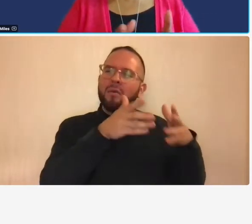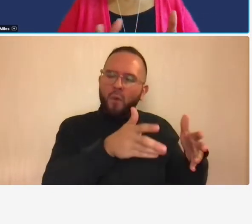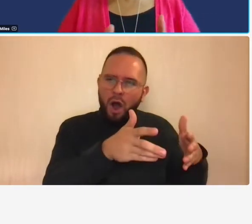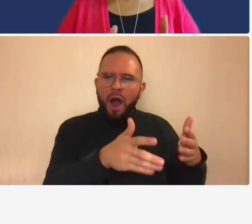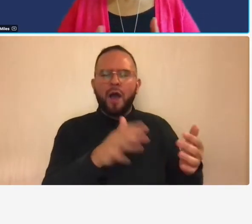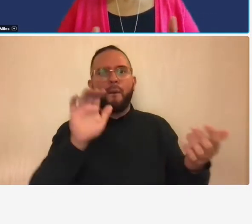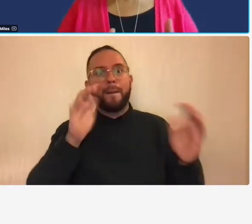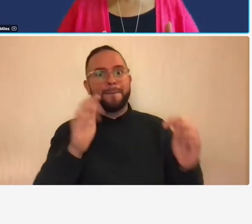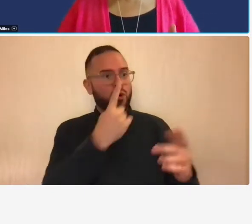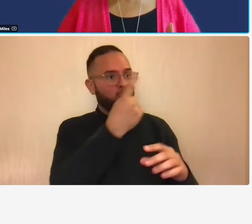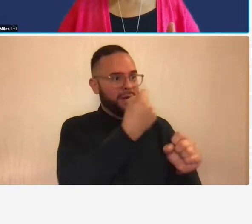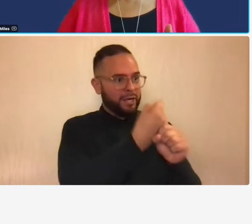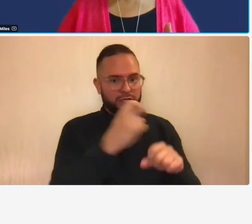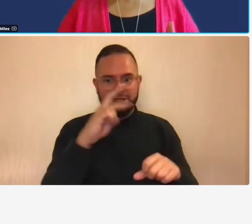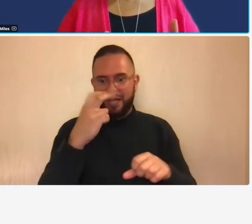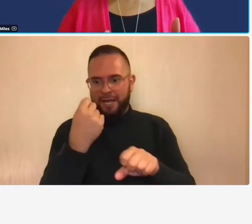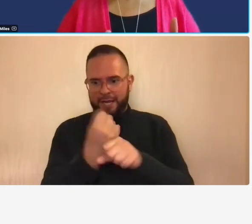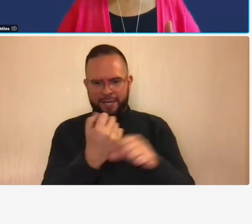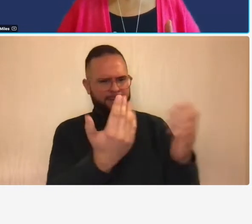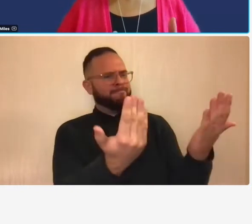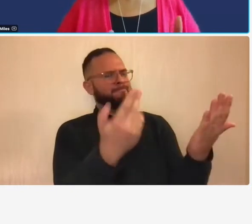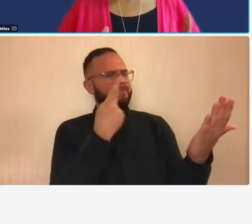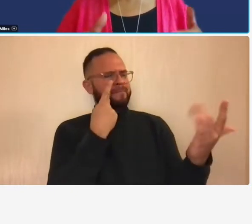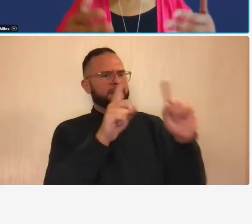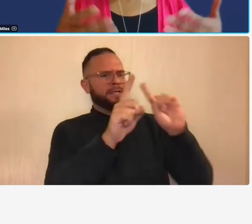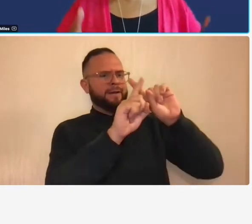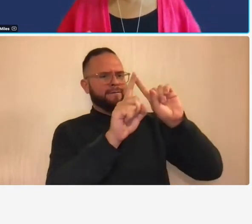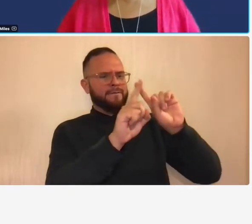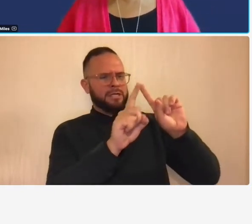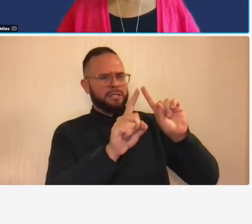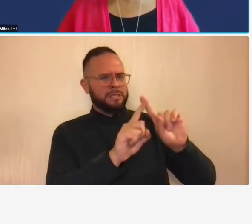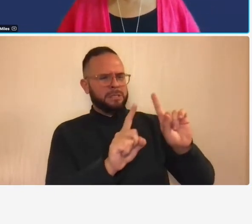they're looking at the variances um between um you know different line items on your